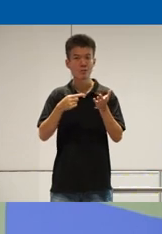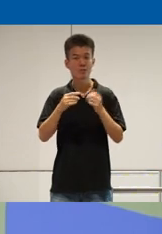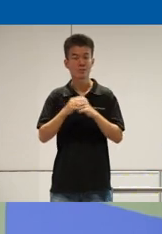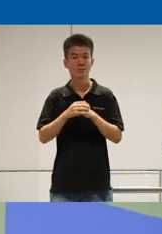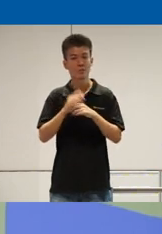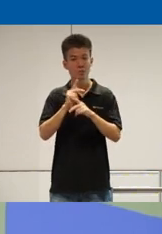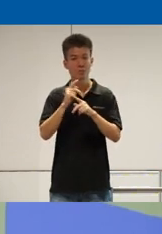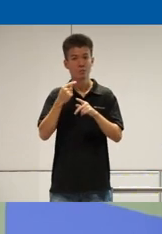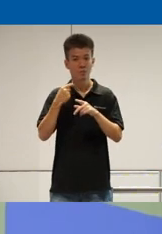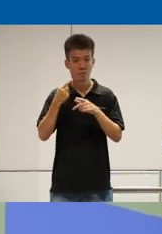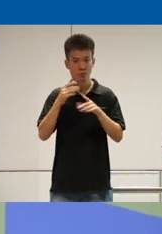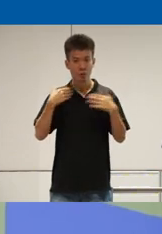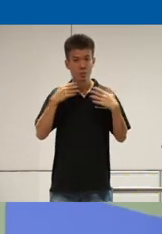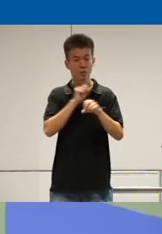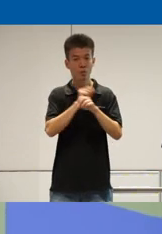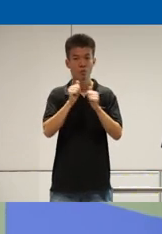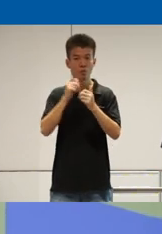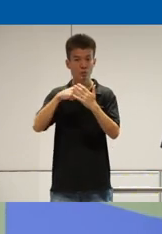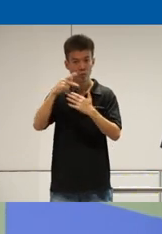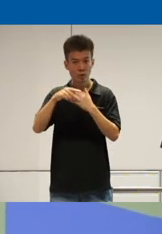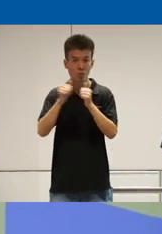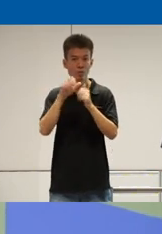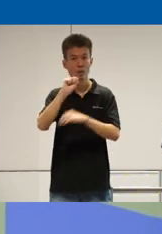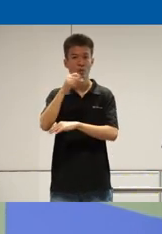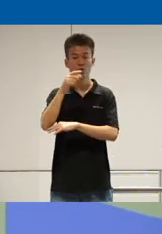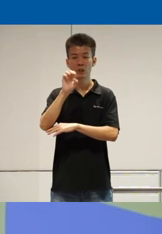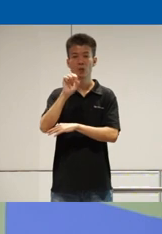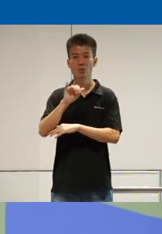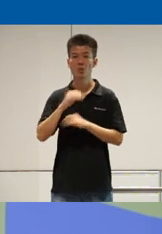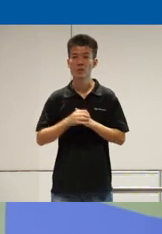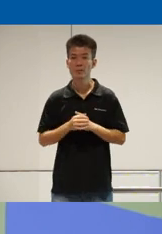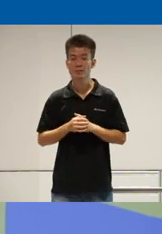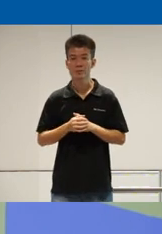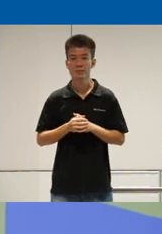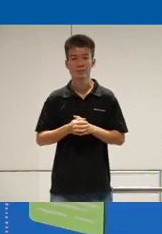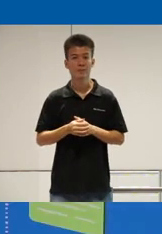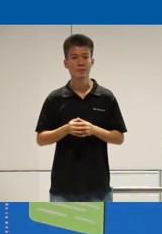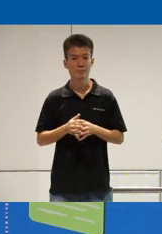happy to work we are running programs with SG enable also on this topic yeah the go approach